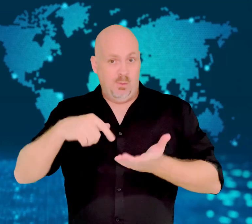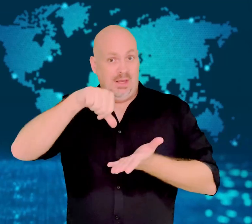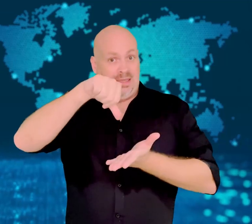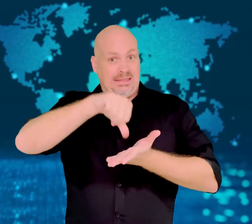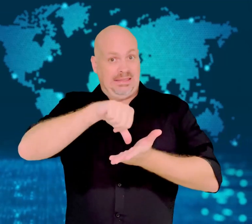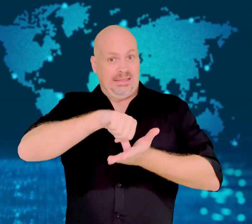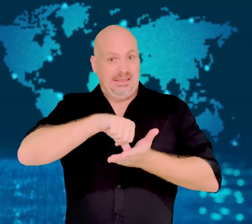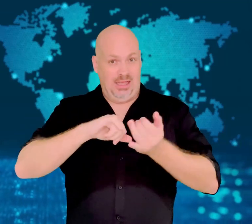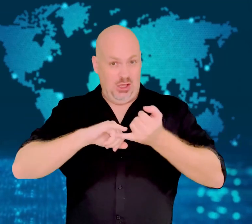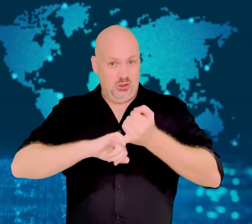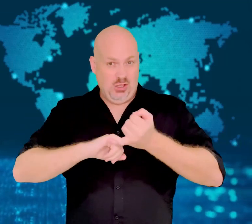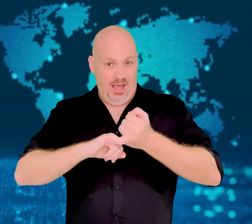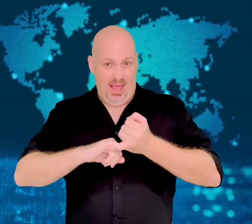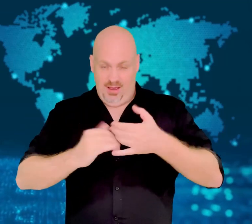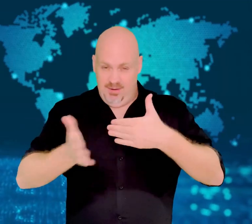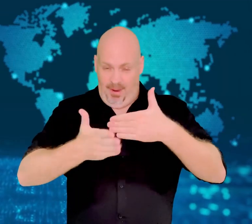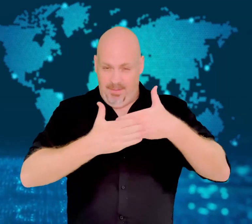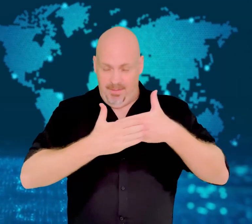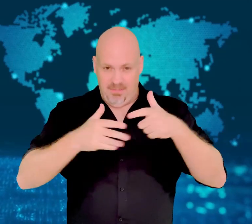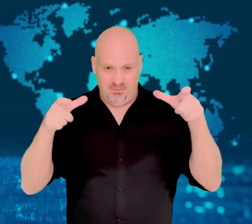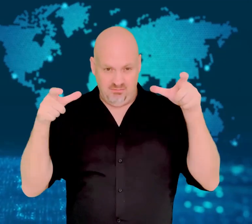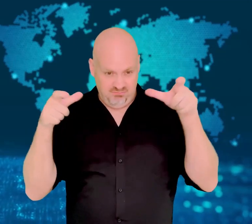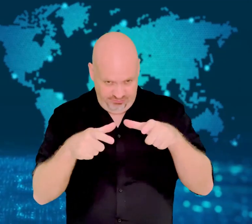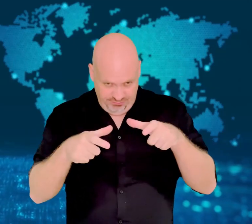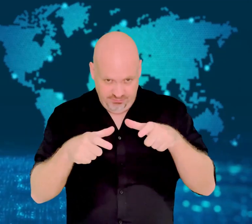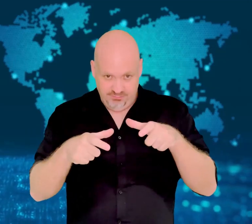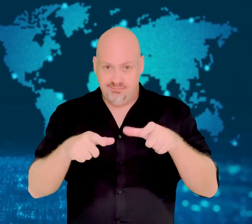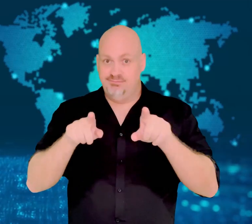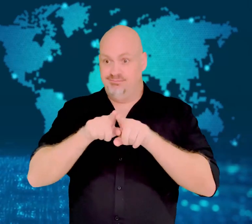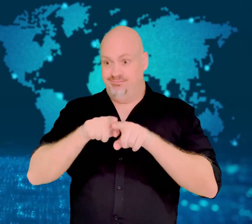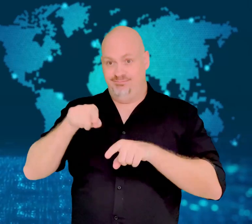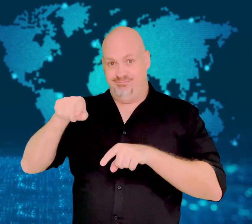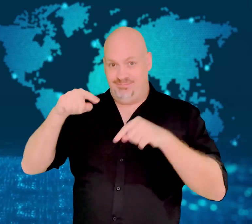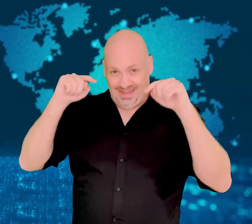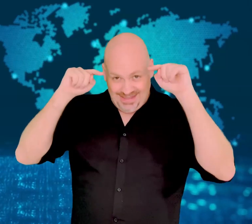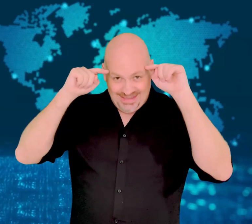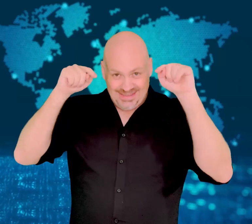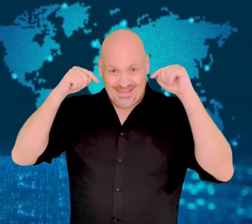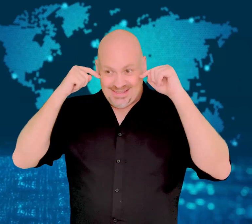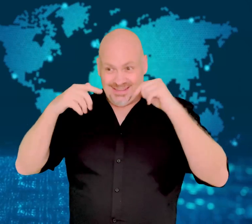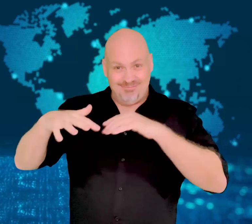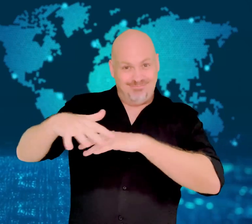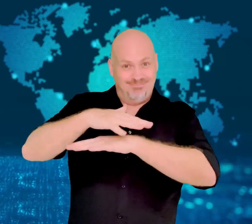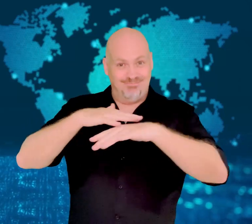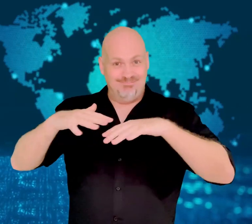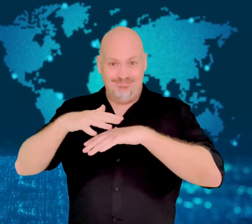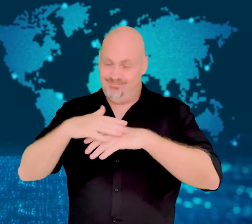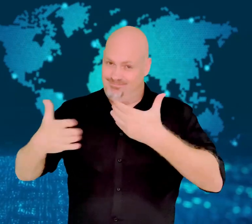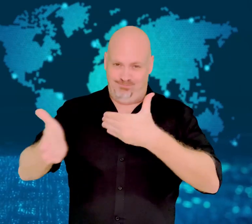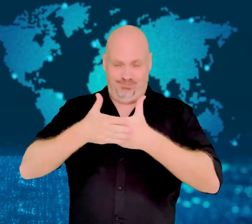The reported COVID-19 cases meant sudden lockdowns in the city,